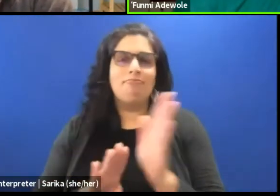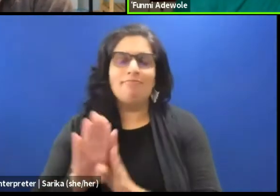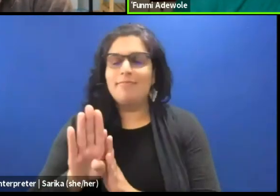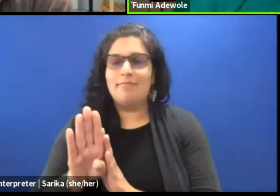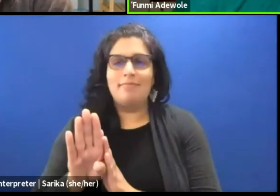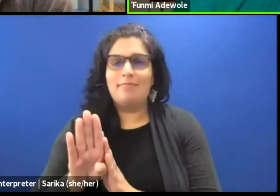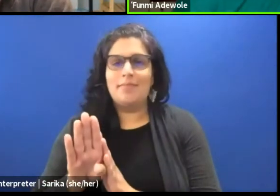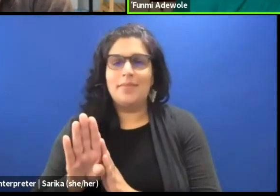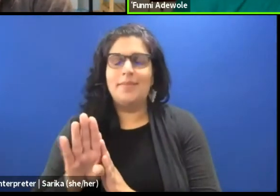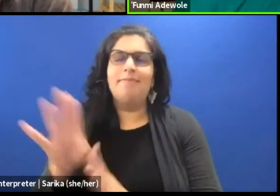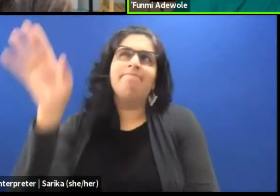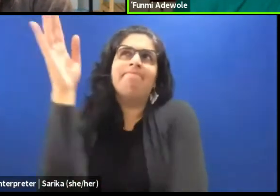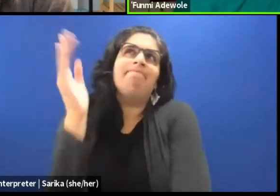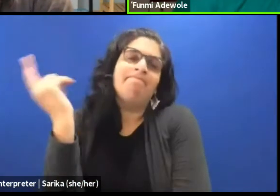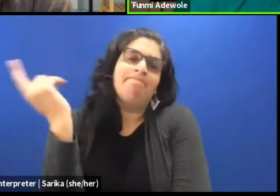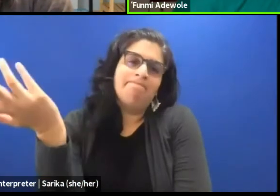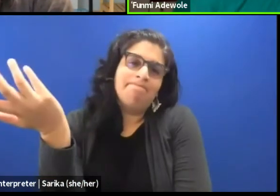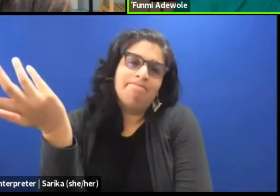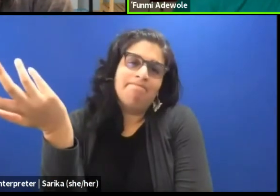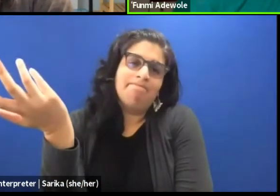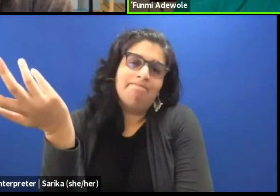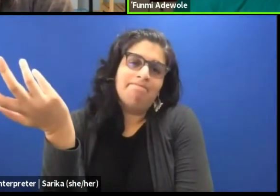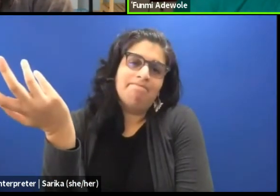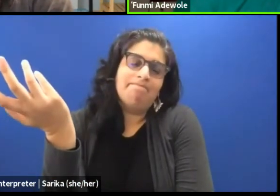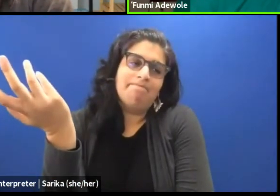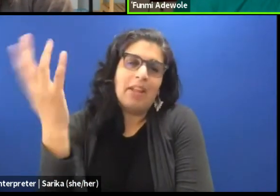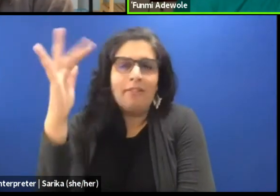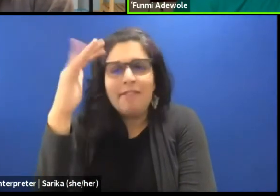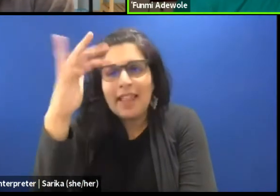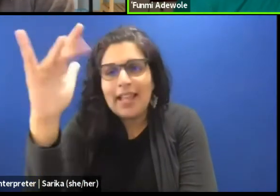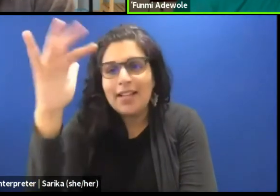I would say, maybe a philosophy of dramaturgy.